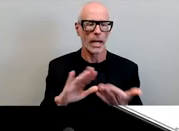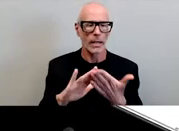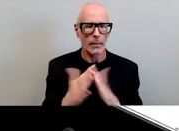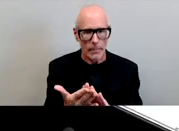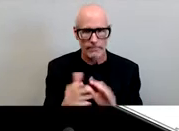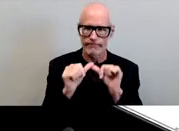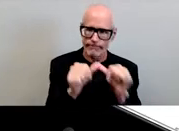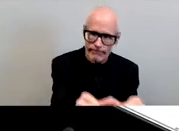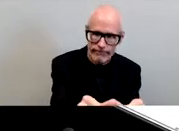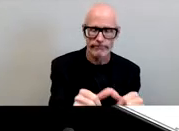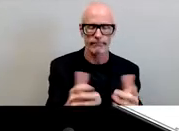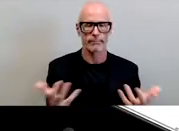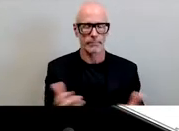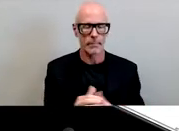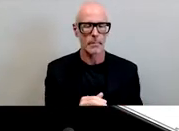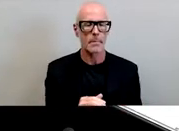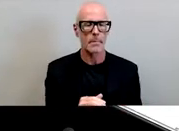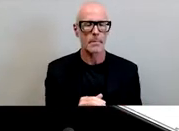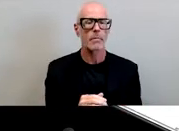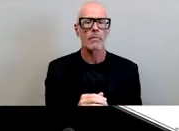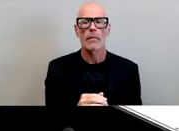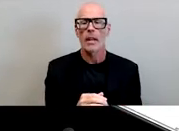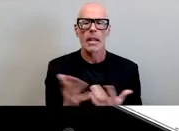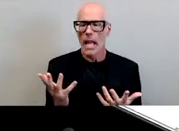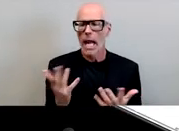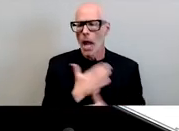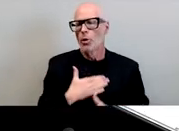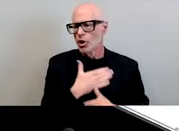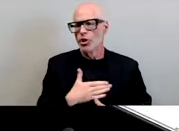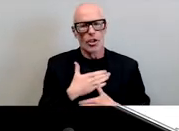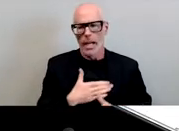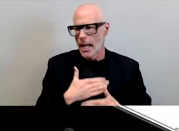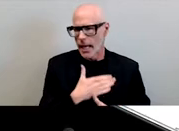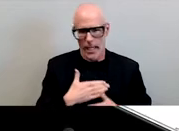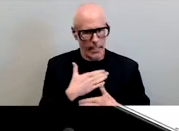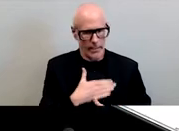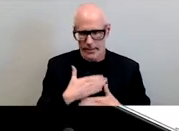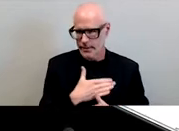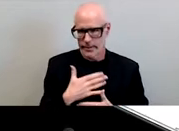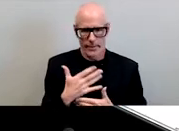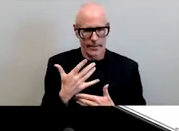let me um in as much as i very much appreciated all of the things that uh Debra just did to